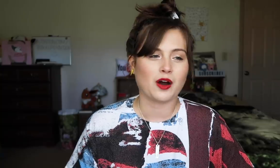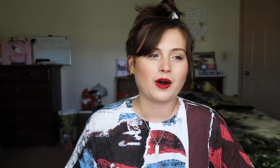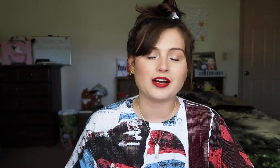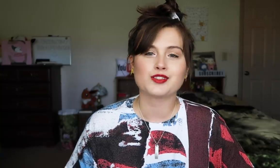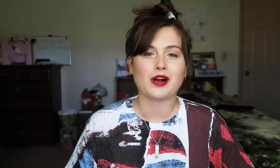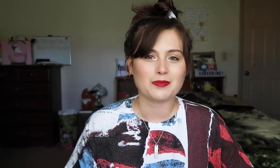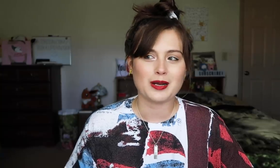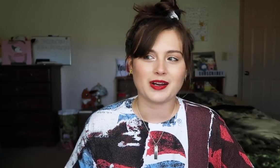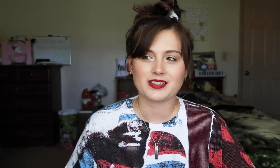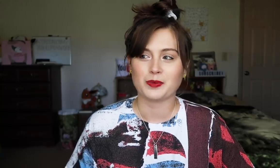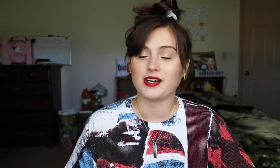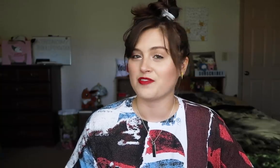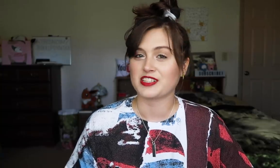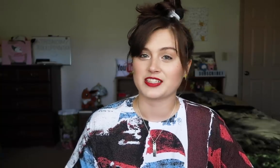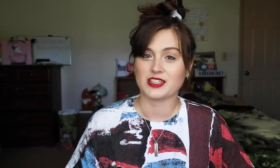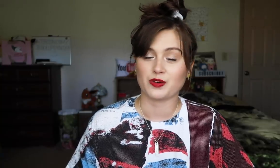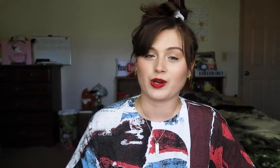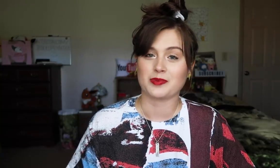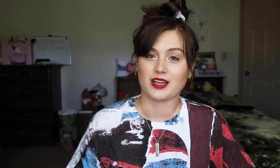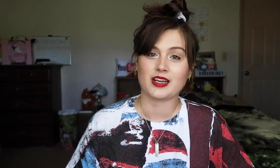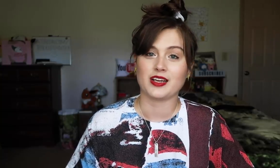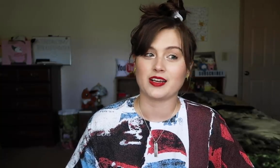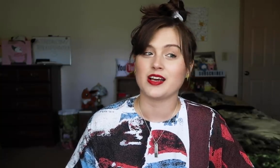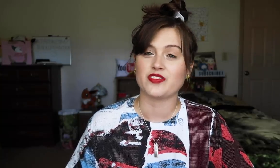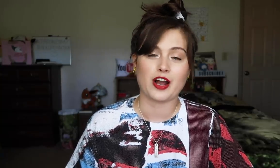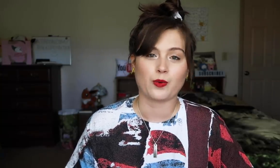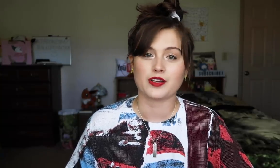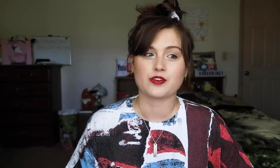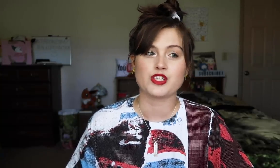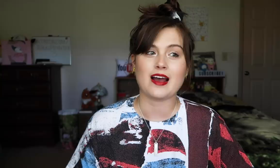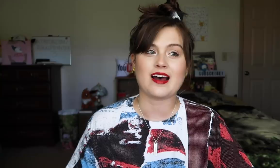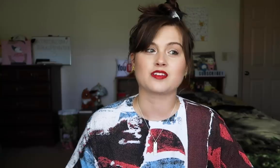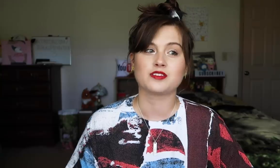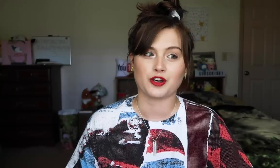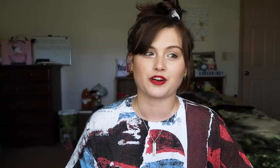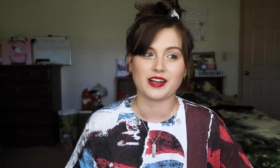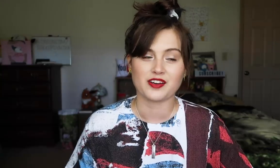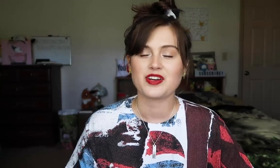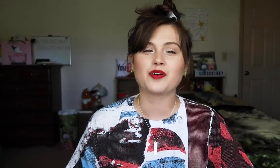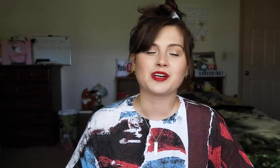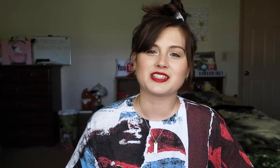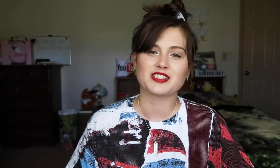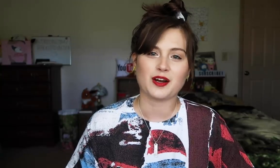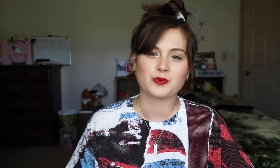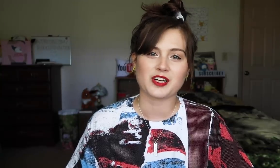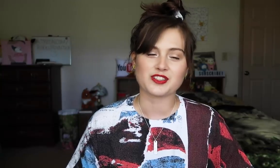So, I try my best to put emphasis even when I'm saying it in that way. So, "She asked her if", but of course it sounds weird